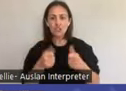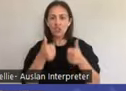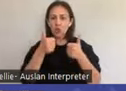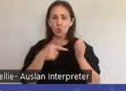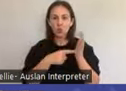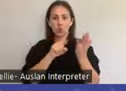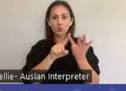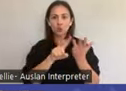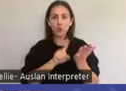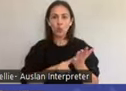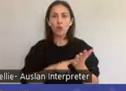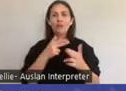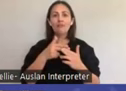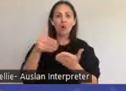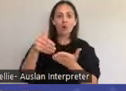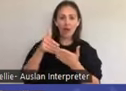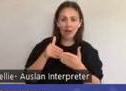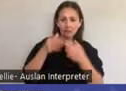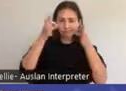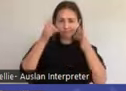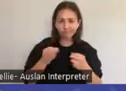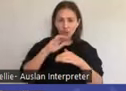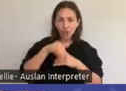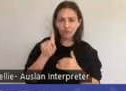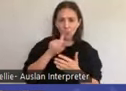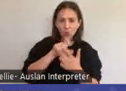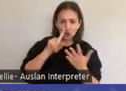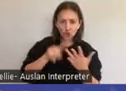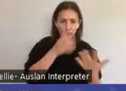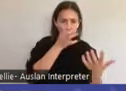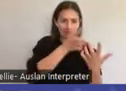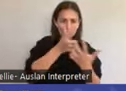action across the Loddon Mallee region. It's summarizes the strategic parties,